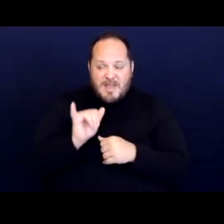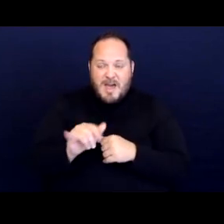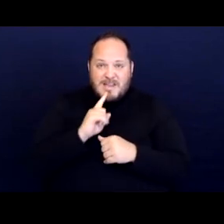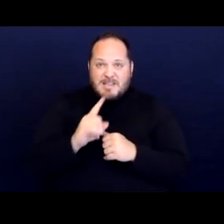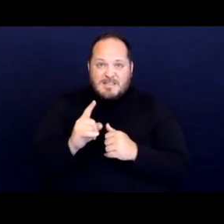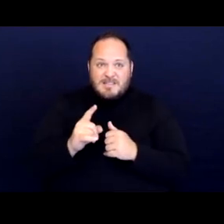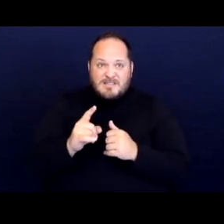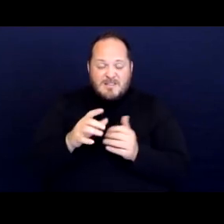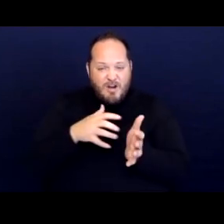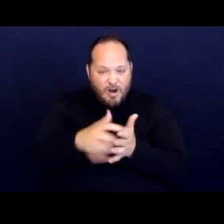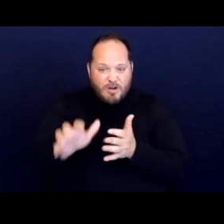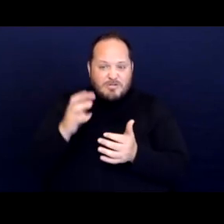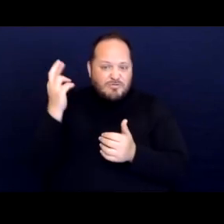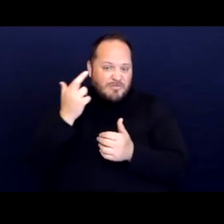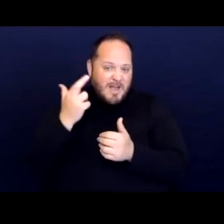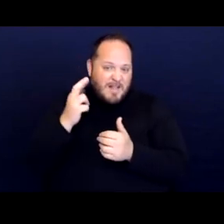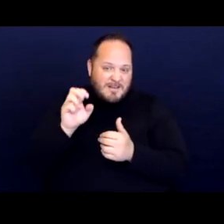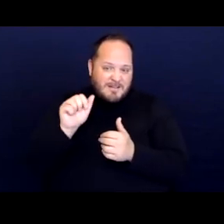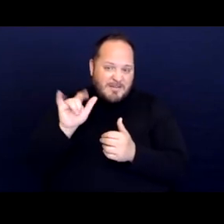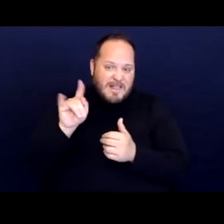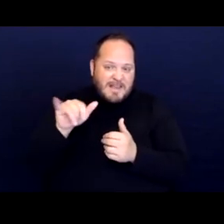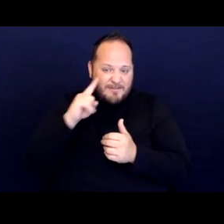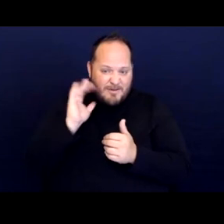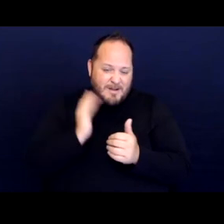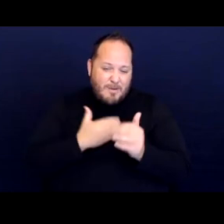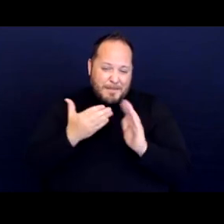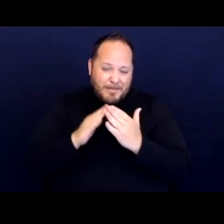for our community but it also helps make room